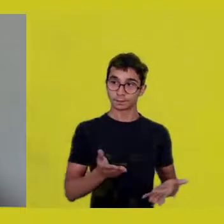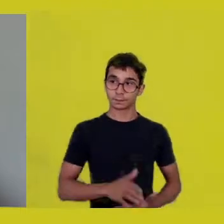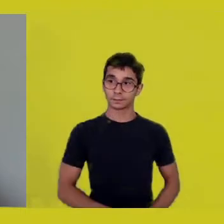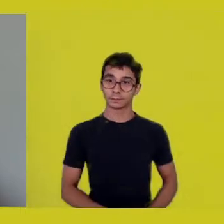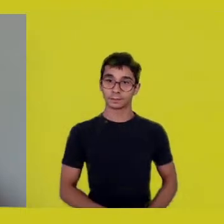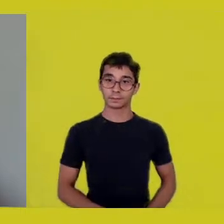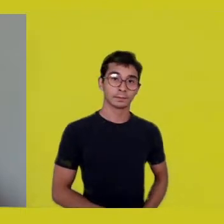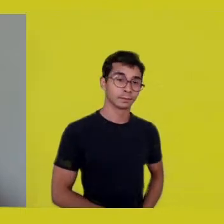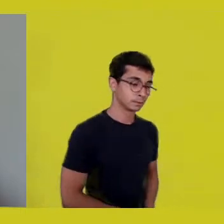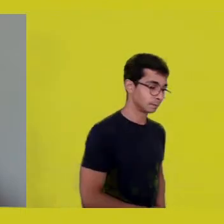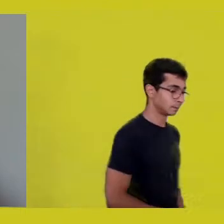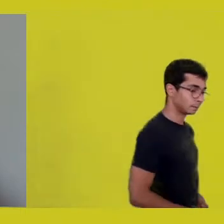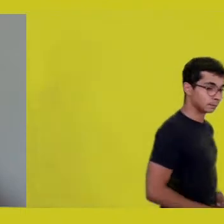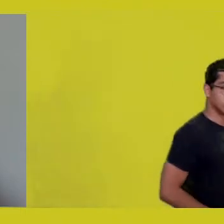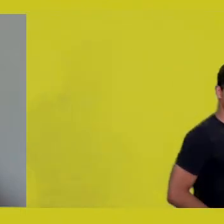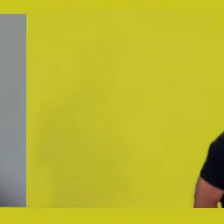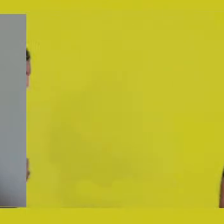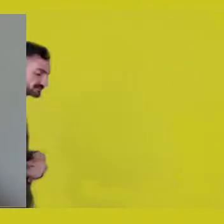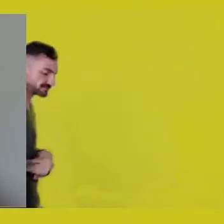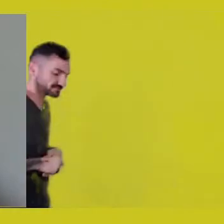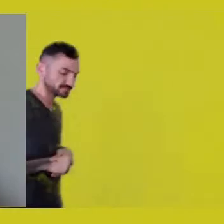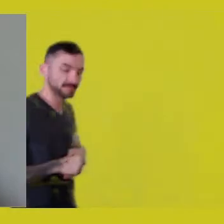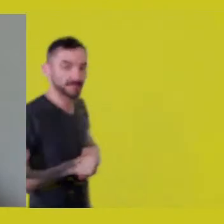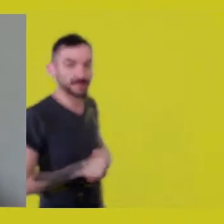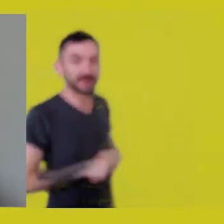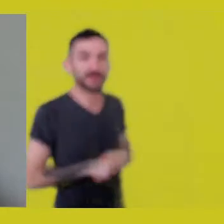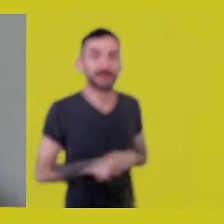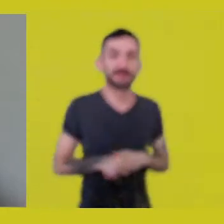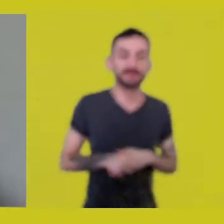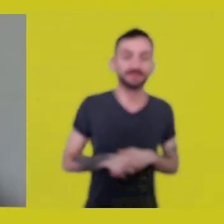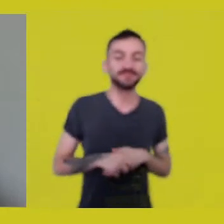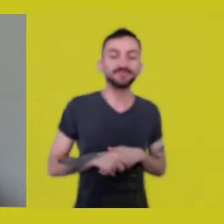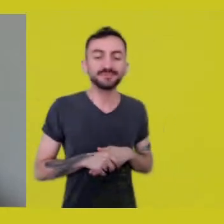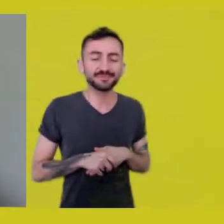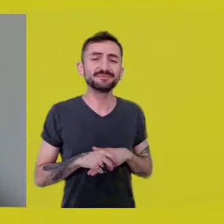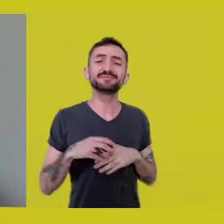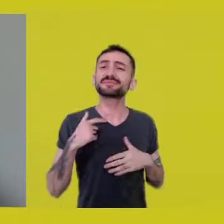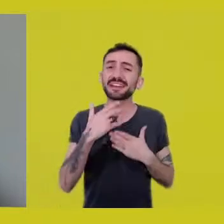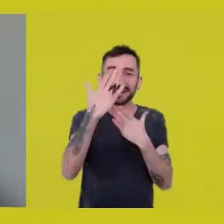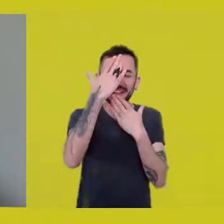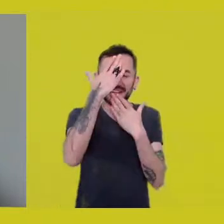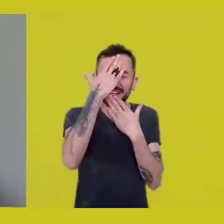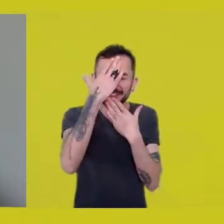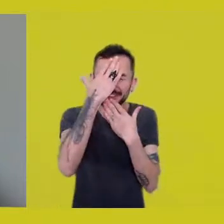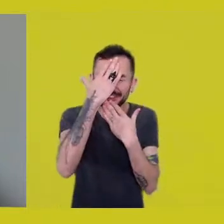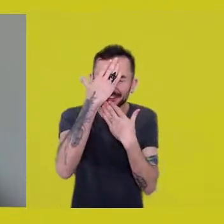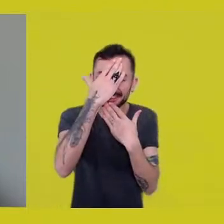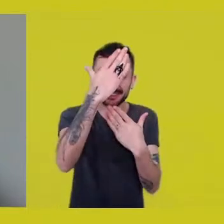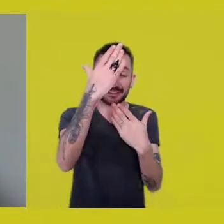Ailton Krenak, huge thanks to you on behalf of Sesc